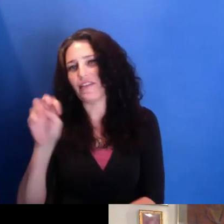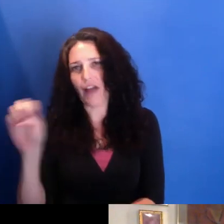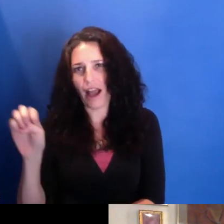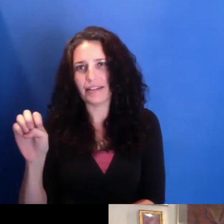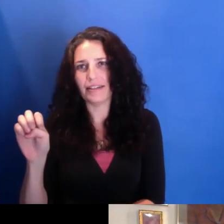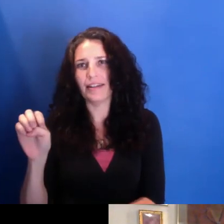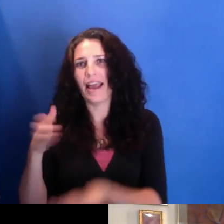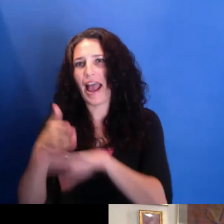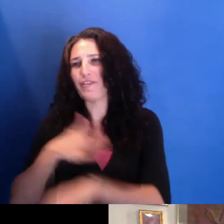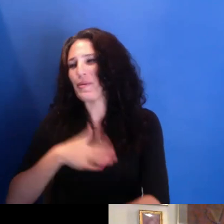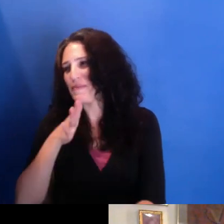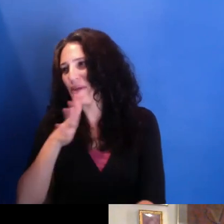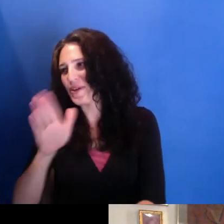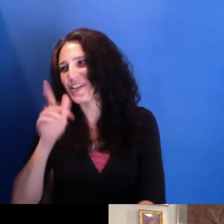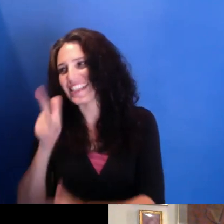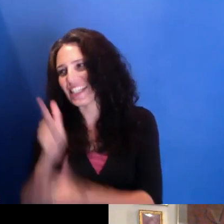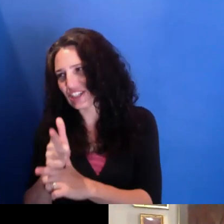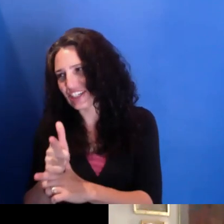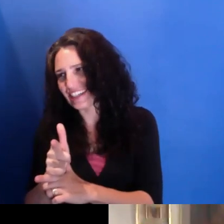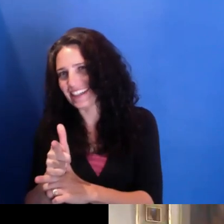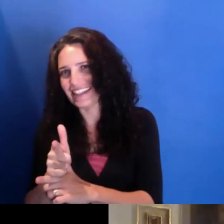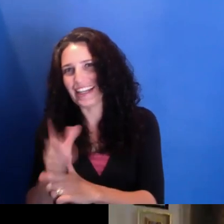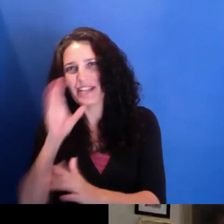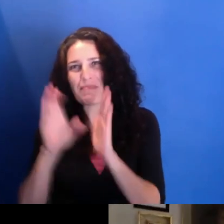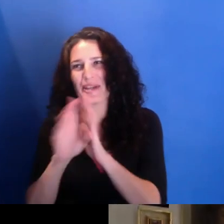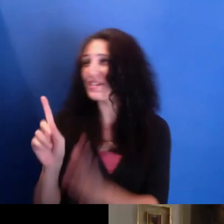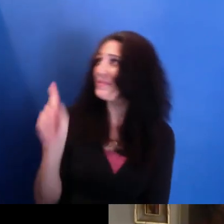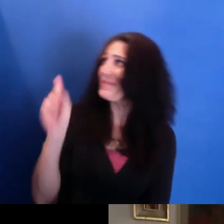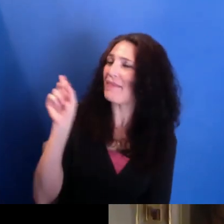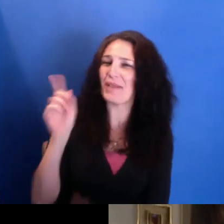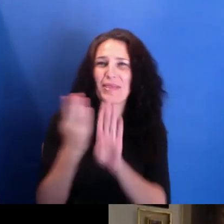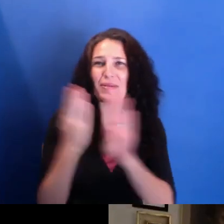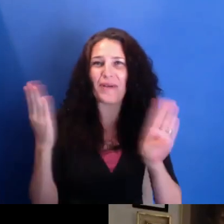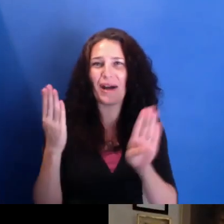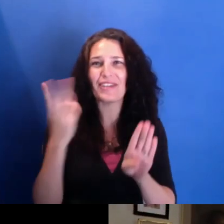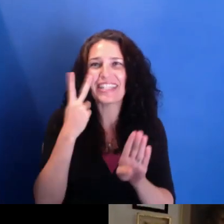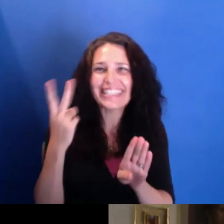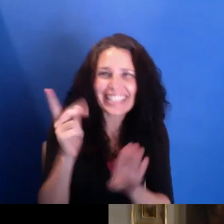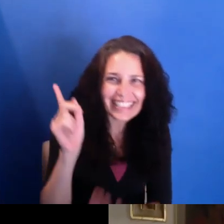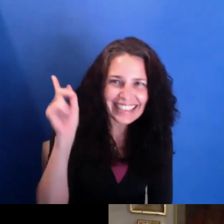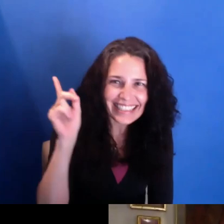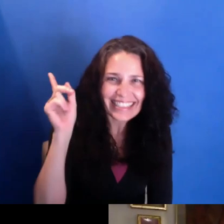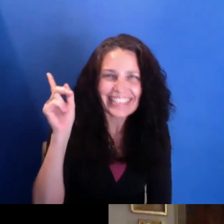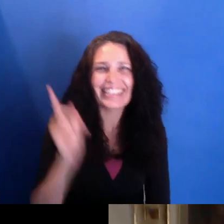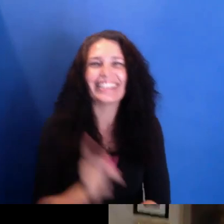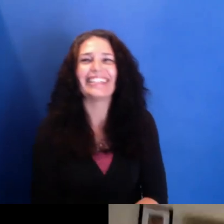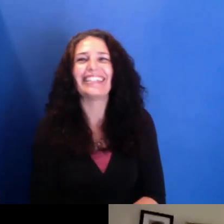sister, Yvonne, who's actually pictured on the wall behind me. I know if you can see. There's a portrait of her up there.